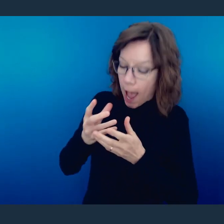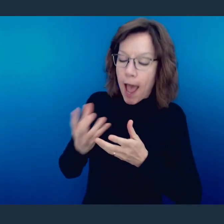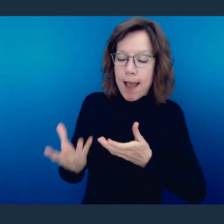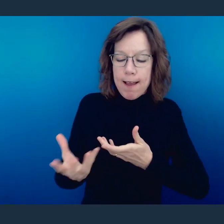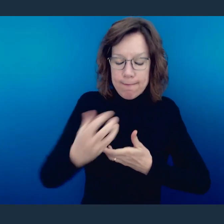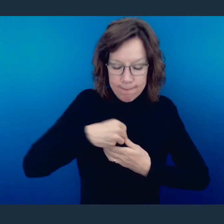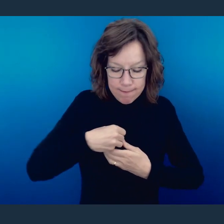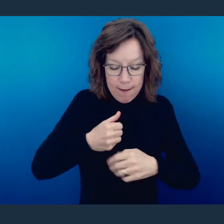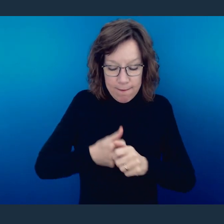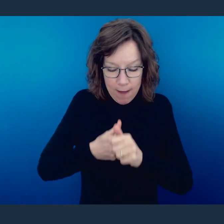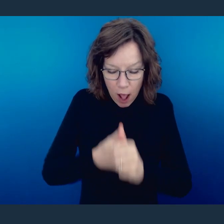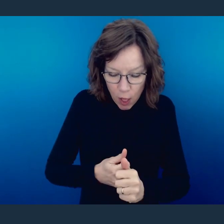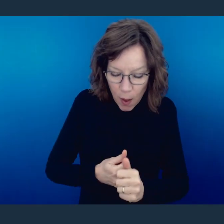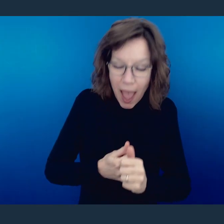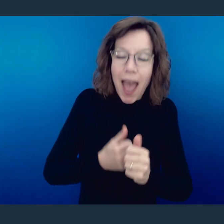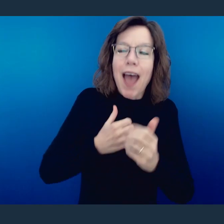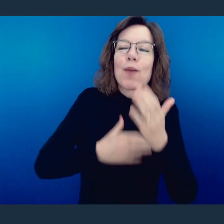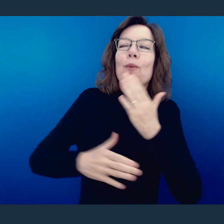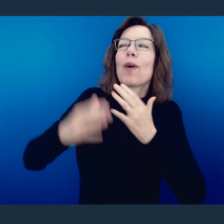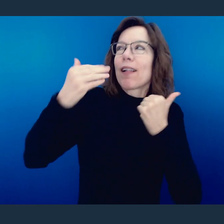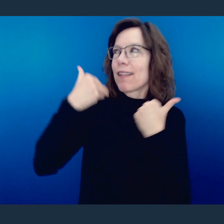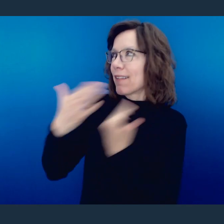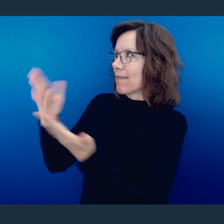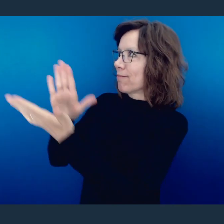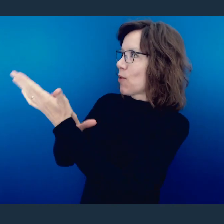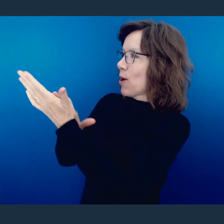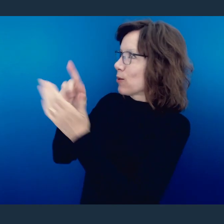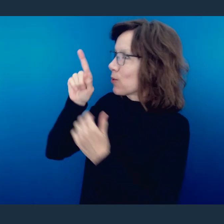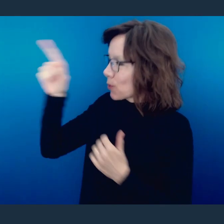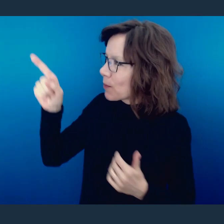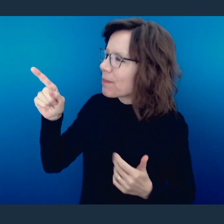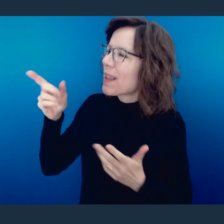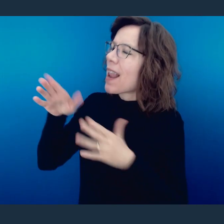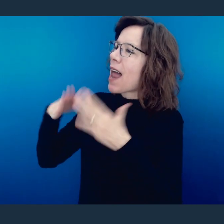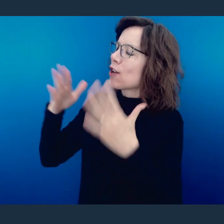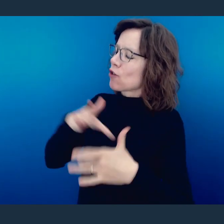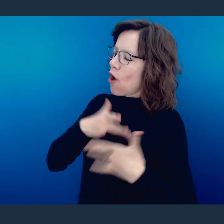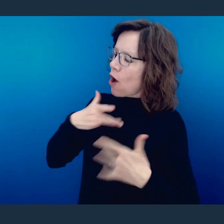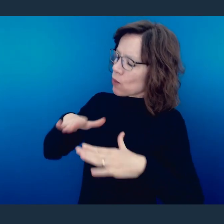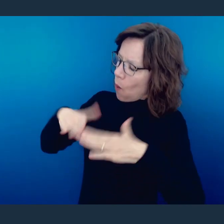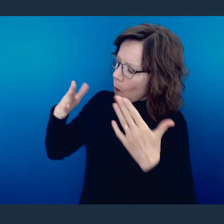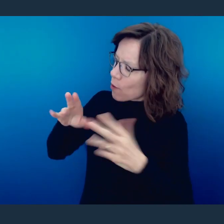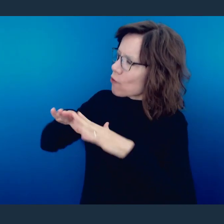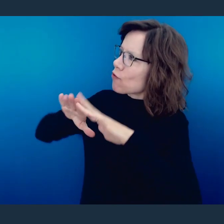So now, Father, stir our hearts toward You. Let us receive what Your word has to say,